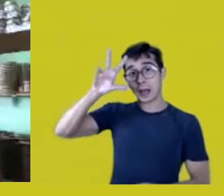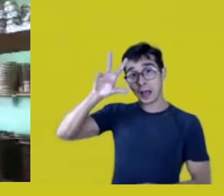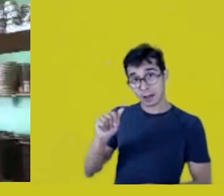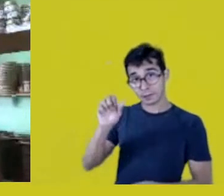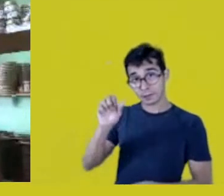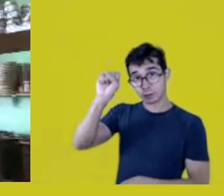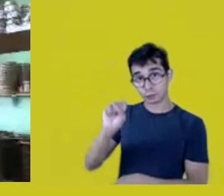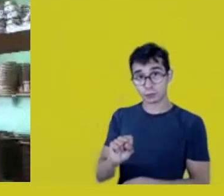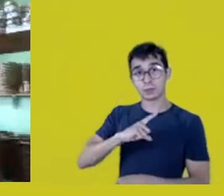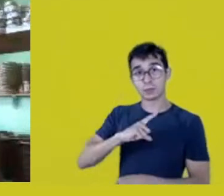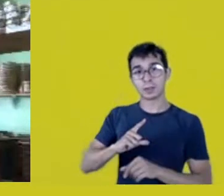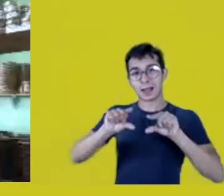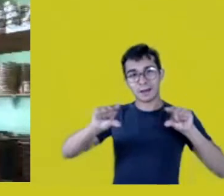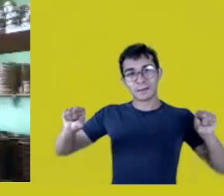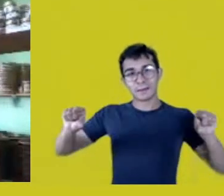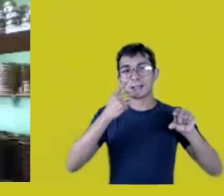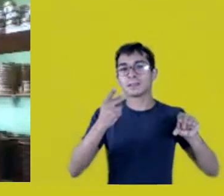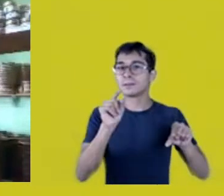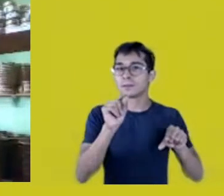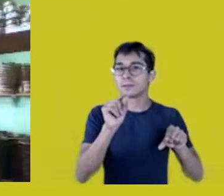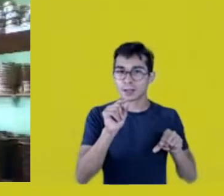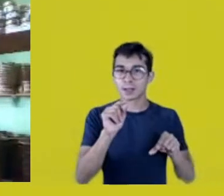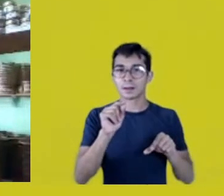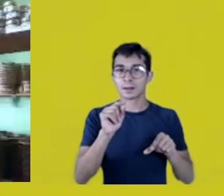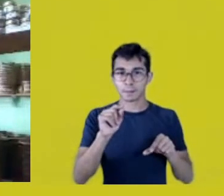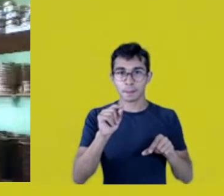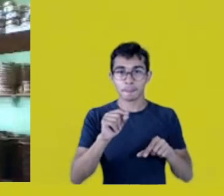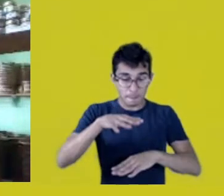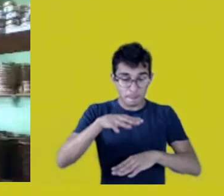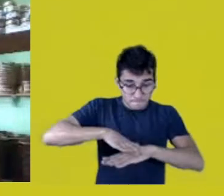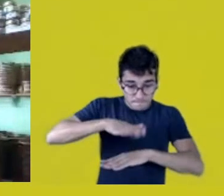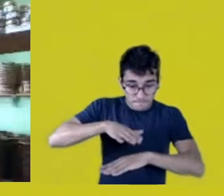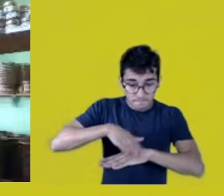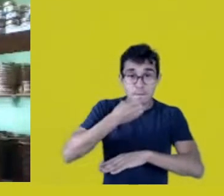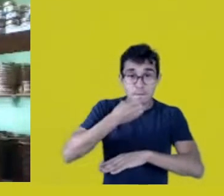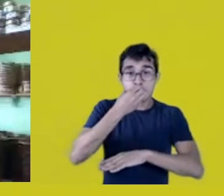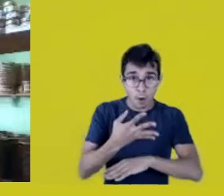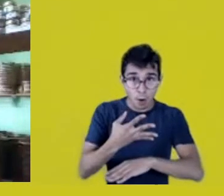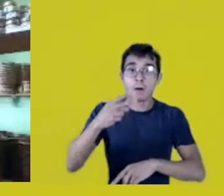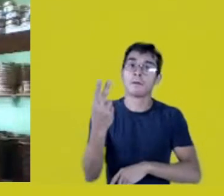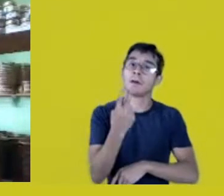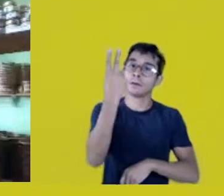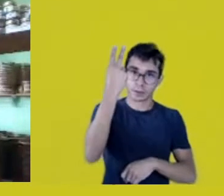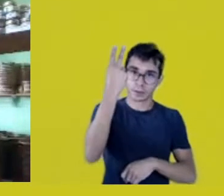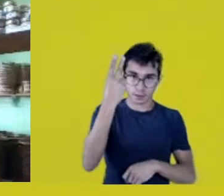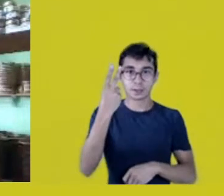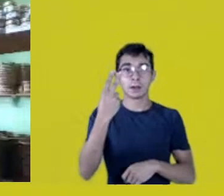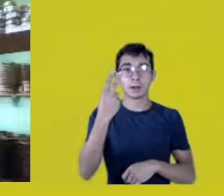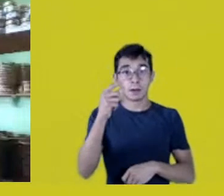“Sawabona” is a greeting that means “I respect you, I value you, you are important to me”.